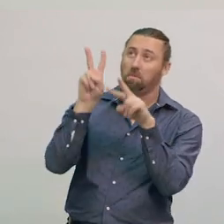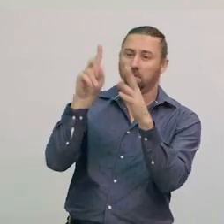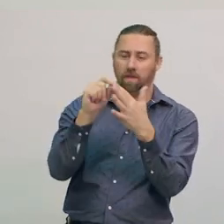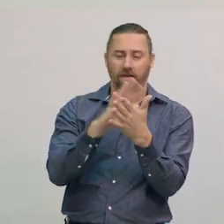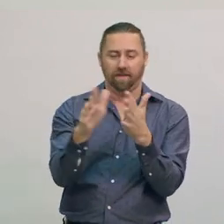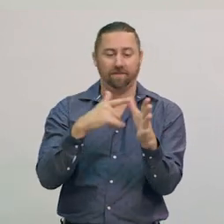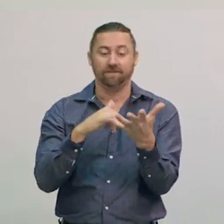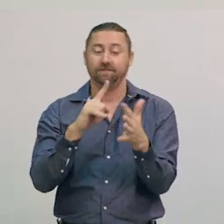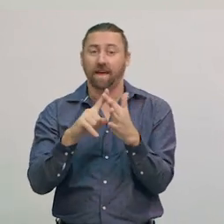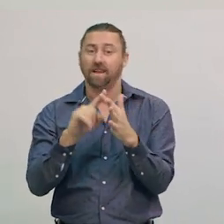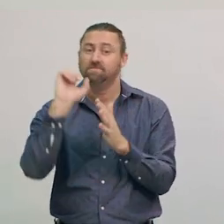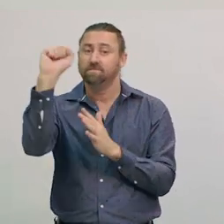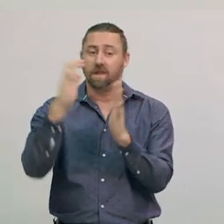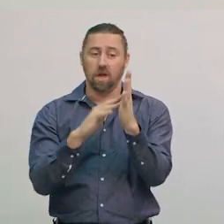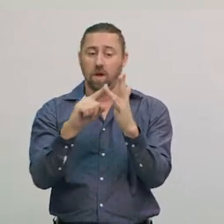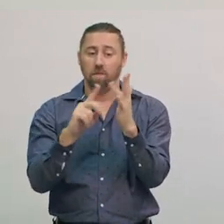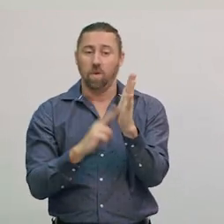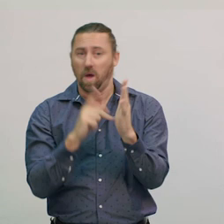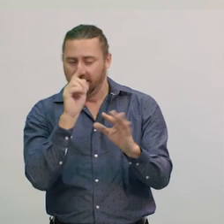sketching them for your scientific journal.